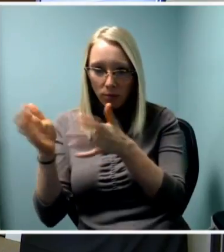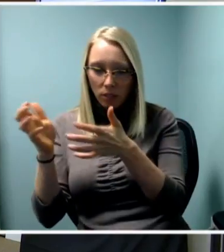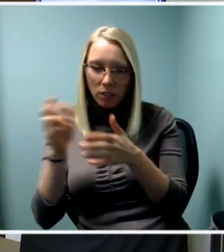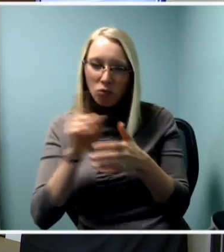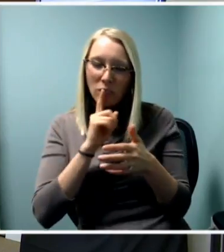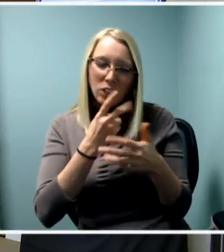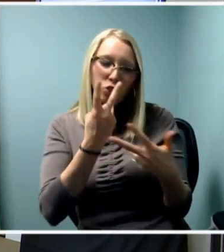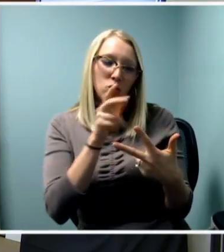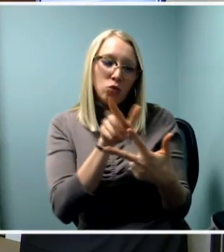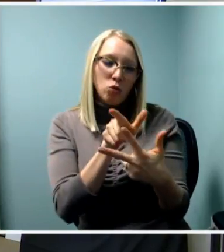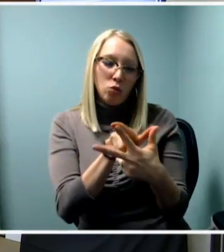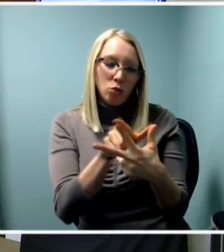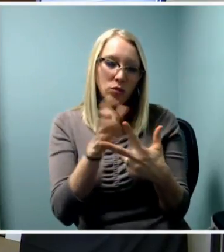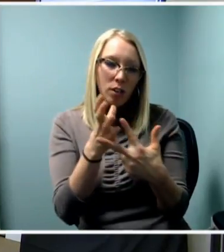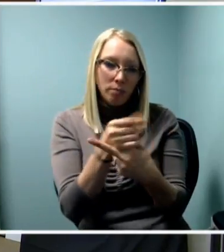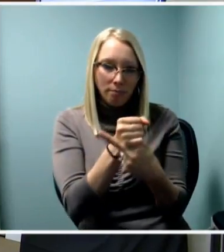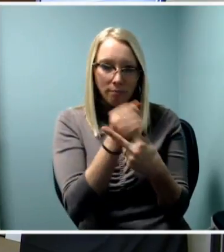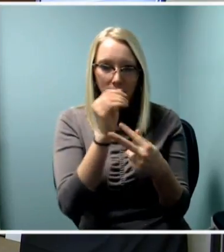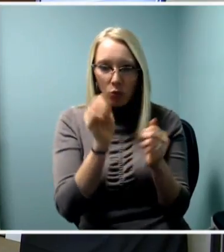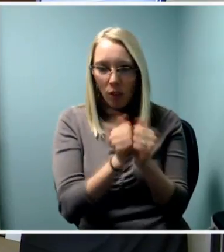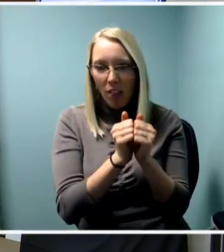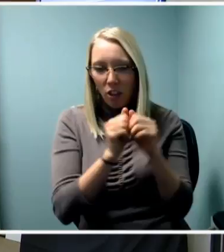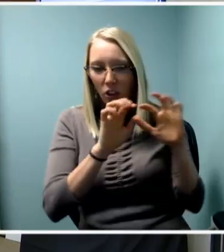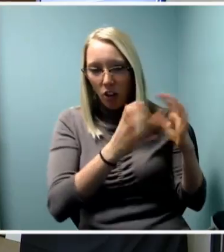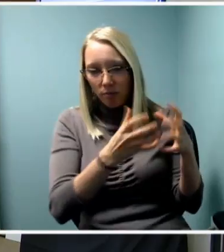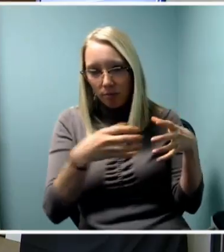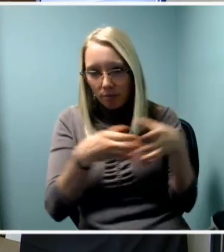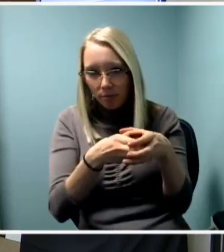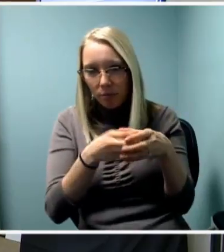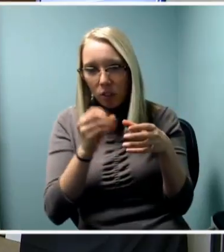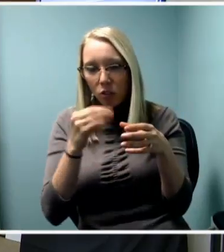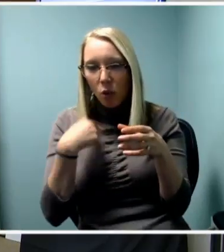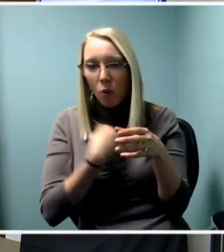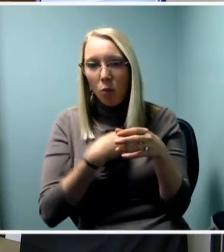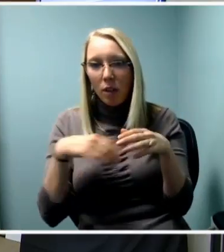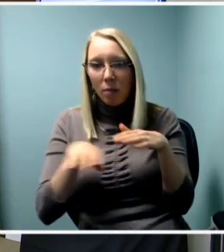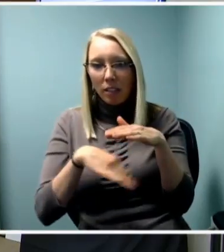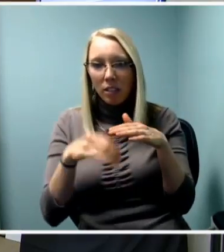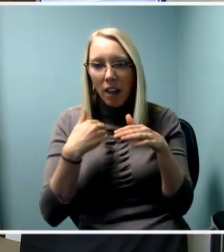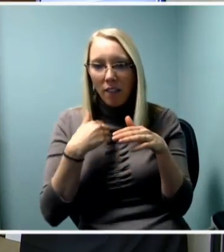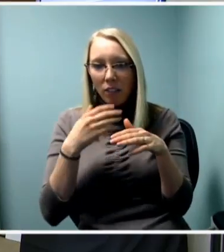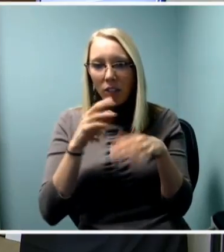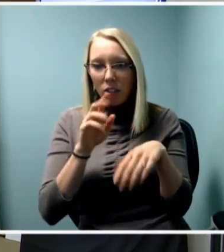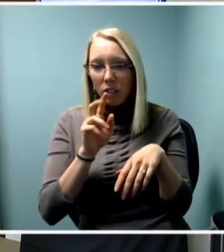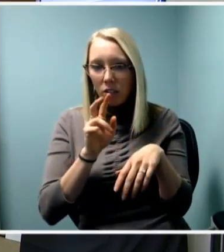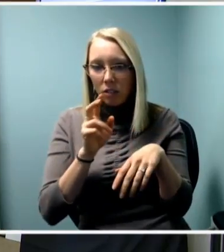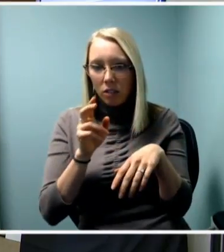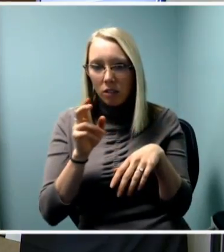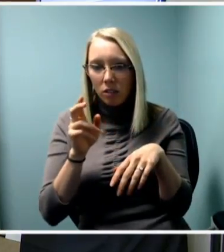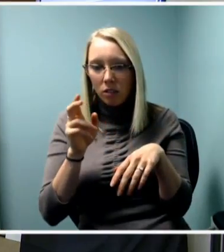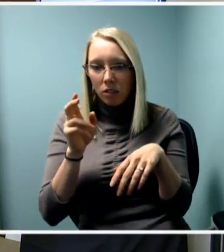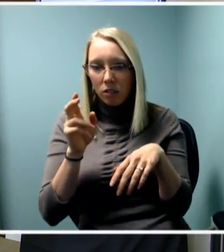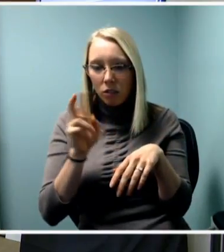So basically we have until 4:30. At 4:30, we were going to let you go downstairs